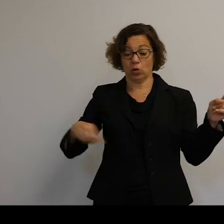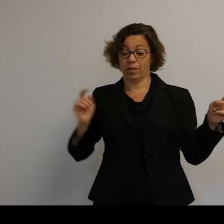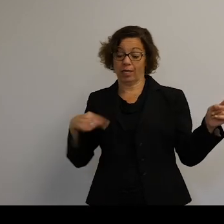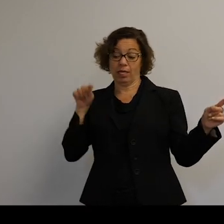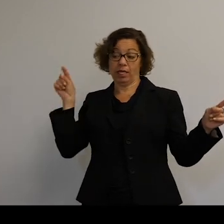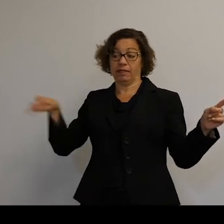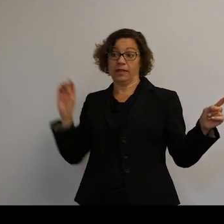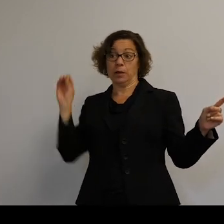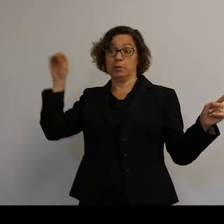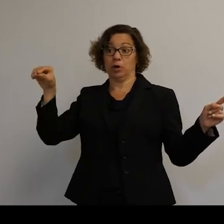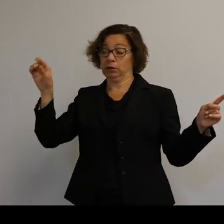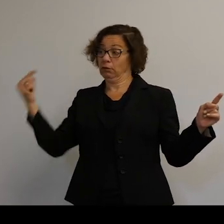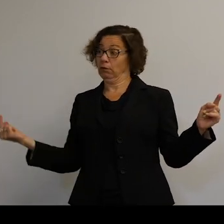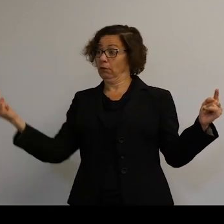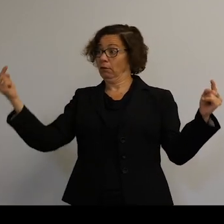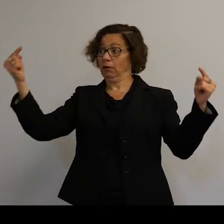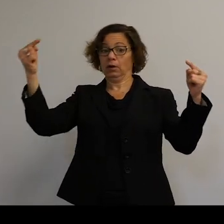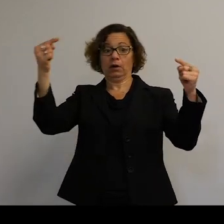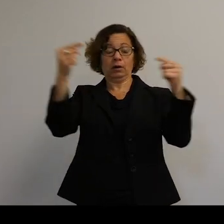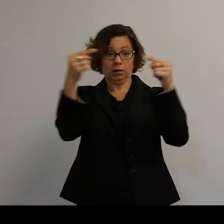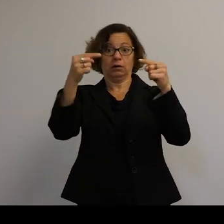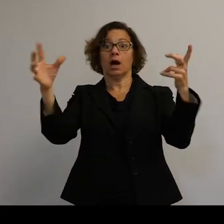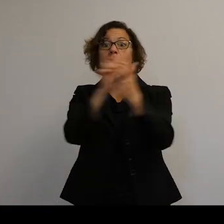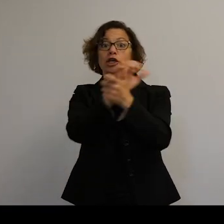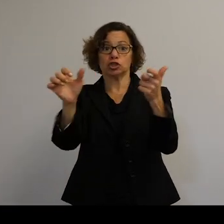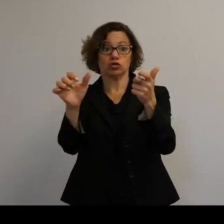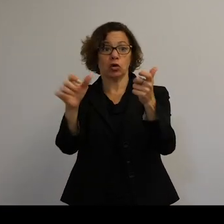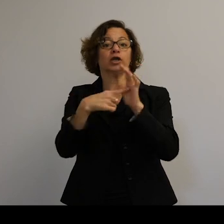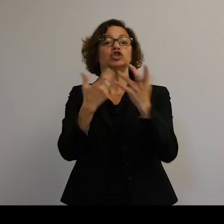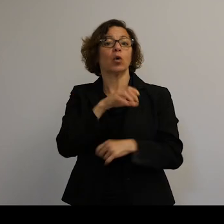They destroyed one of their own, but this was a show of power, a show of force,